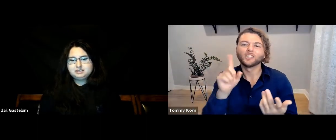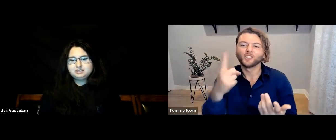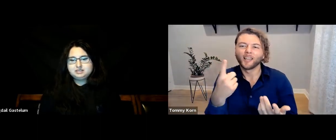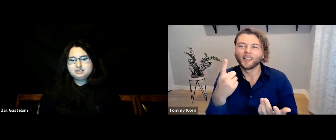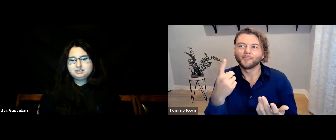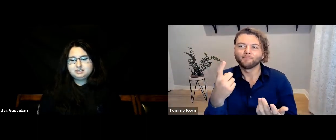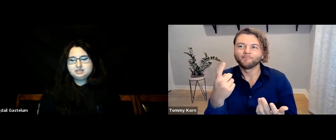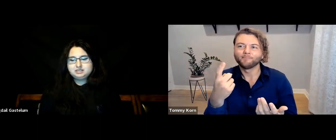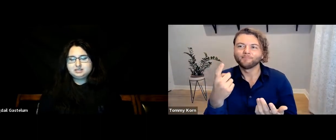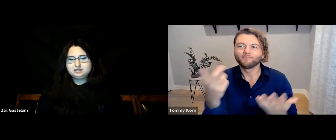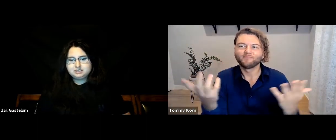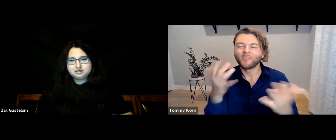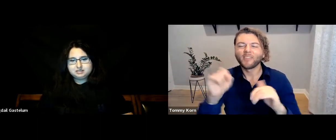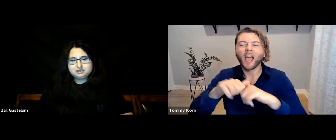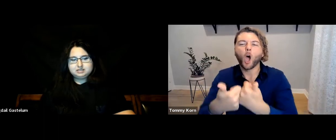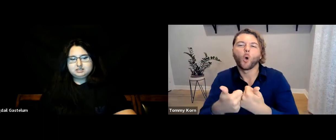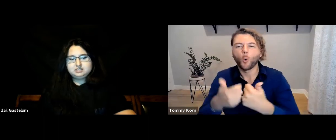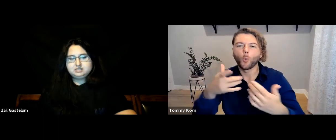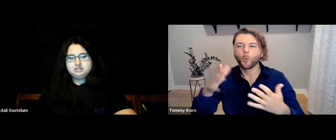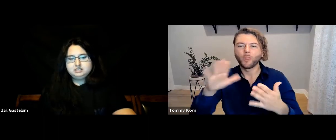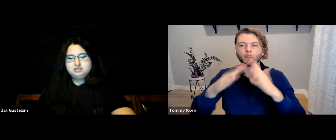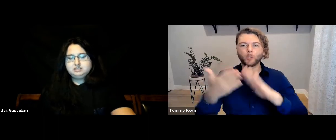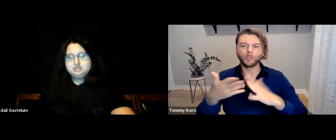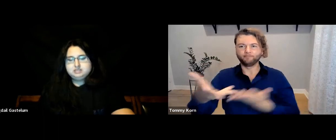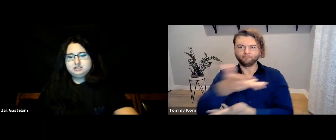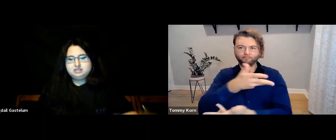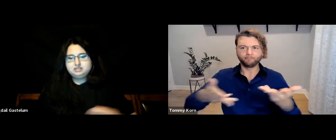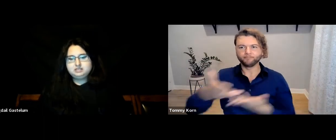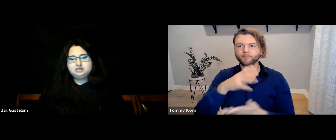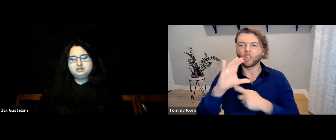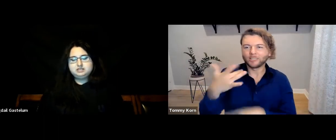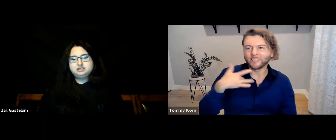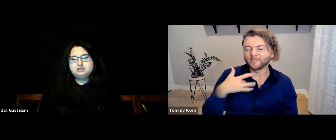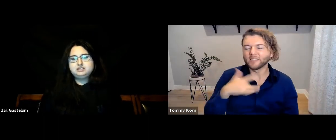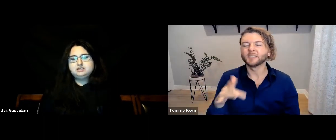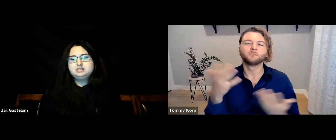It’s really about how the community displays cultural sensitivity towards each other.